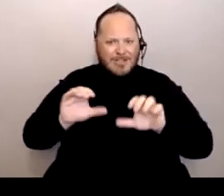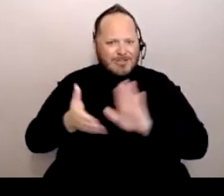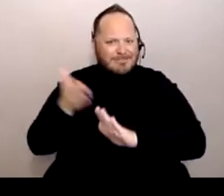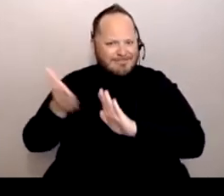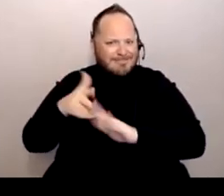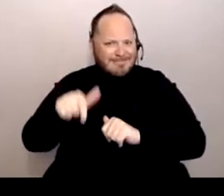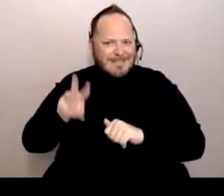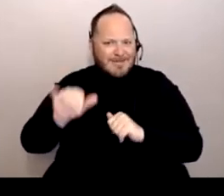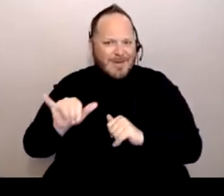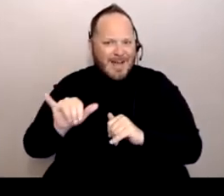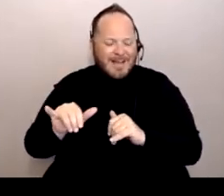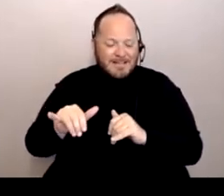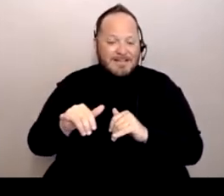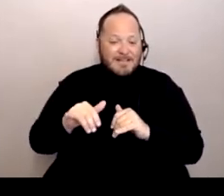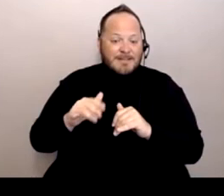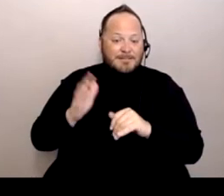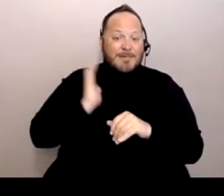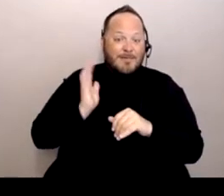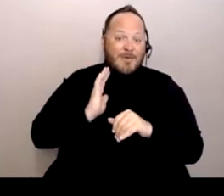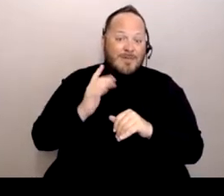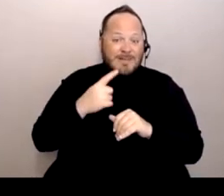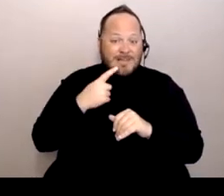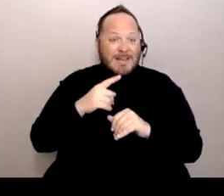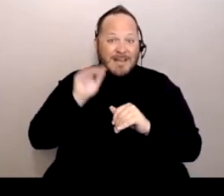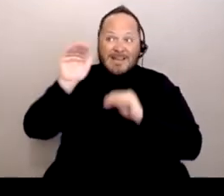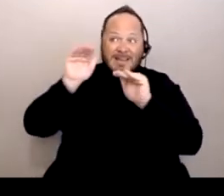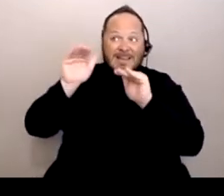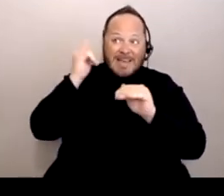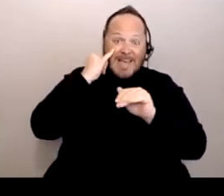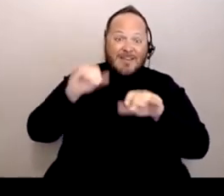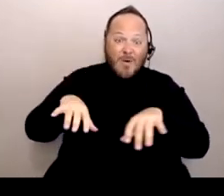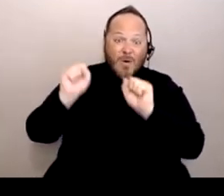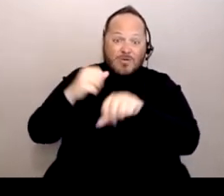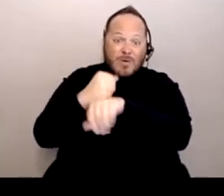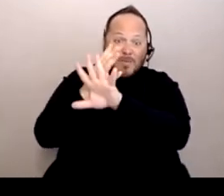"A lot of people can participate if you do it remote." You know, and, "No, the Brown Act.